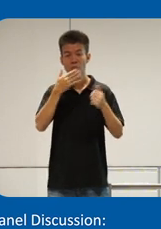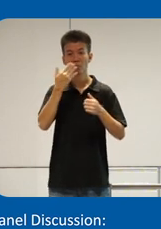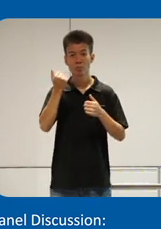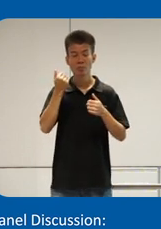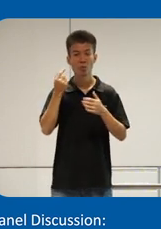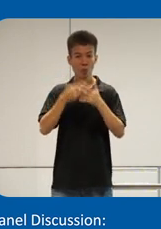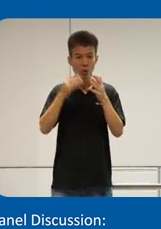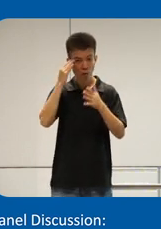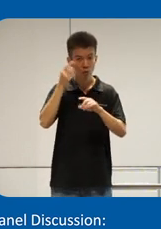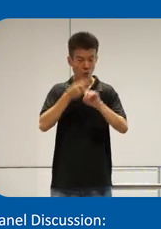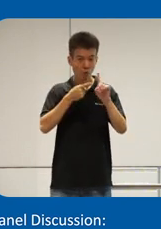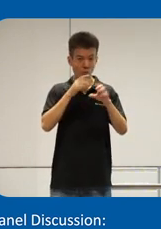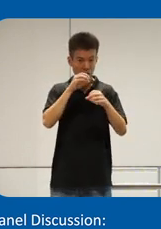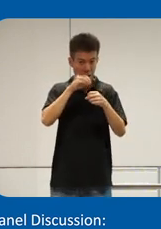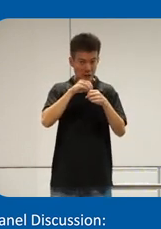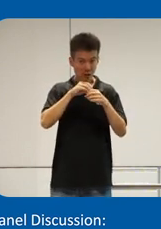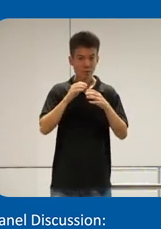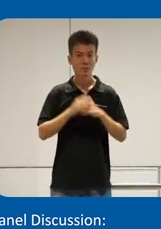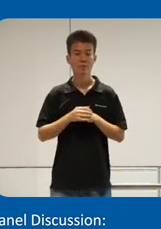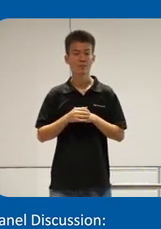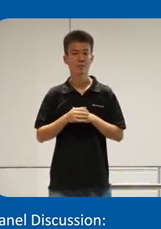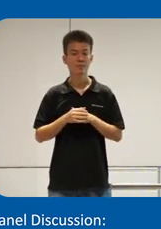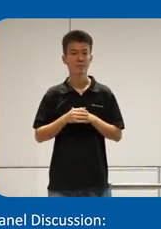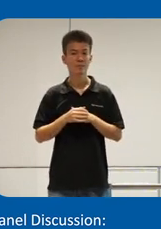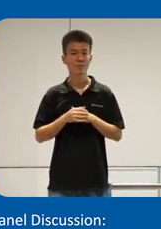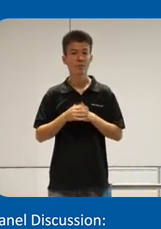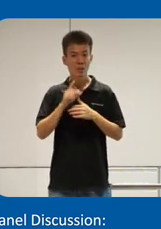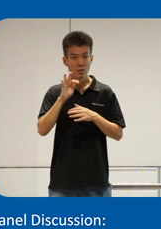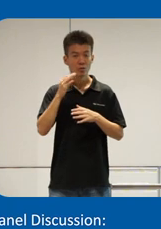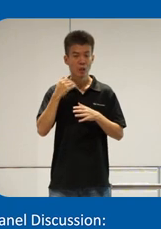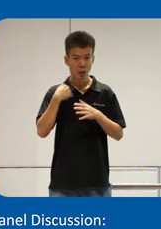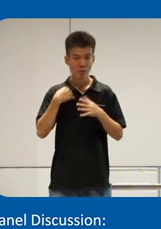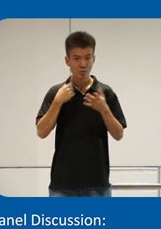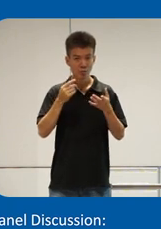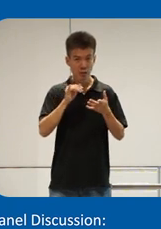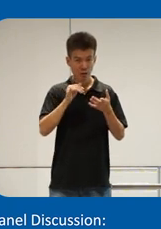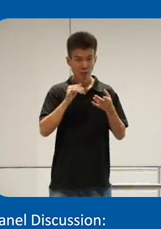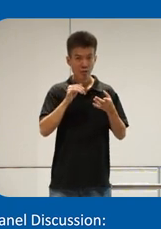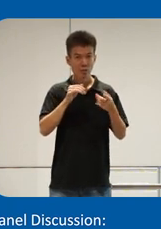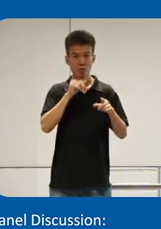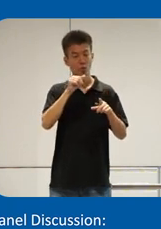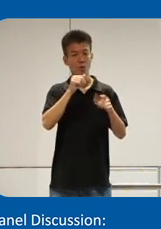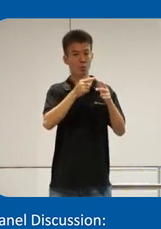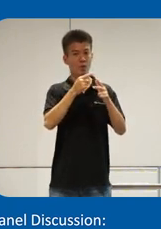know from the inside is um if there have incident like this they will not prioritize unless their